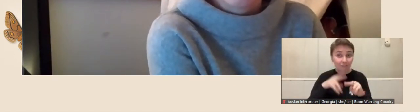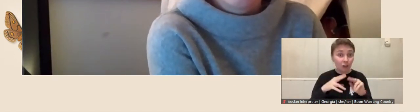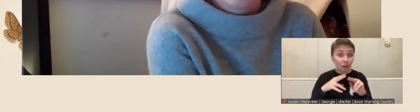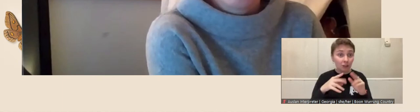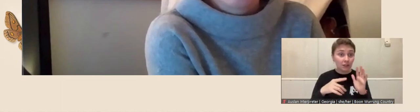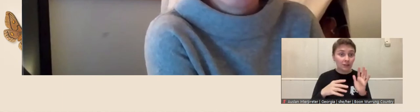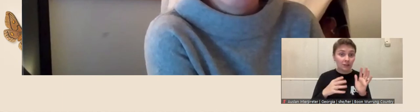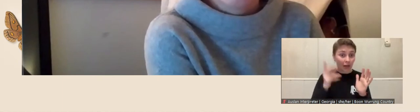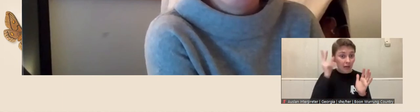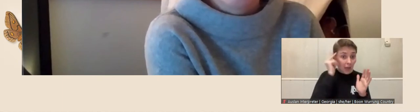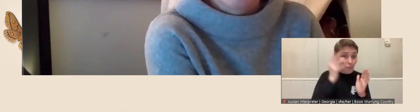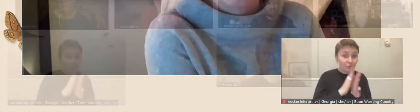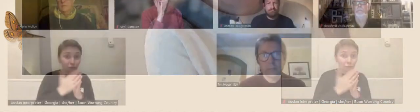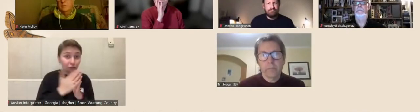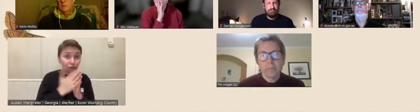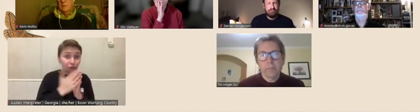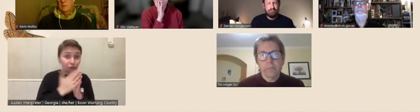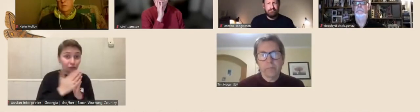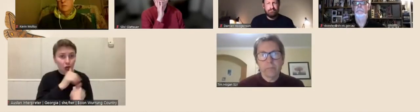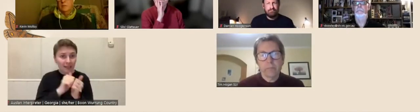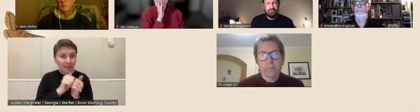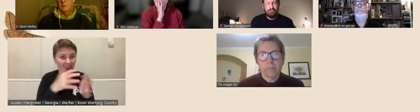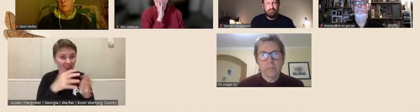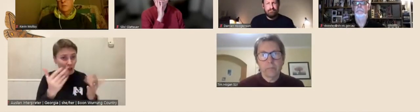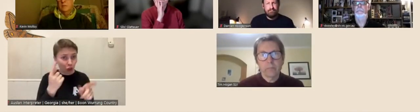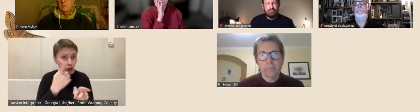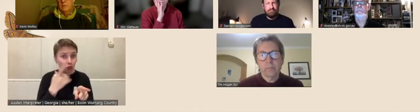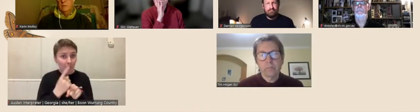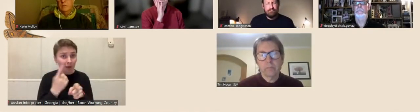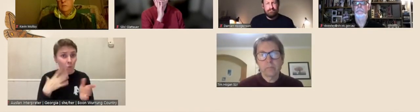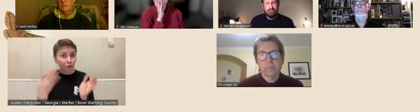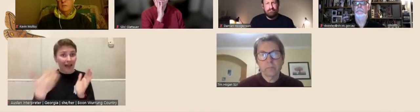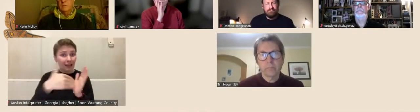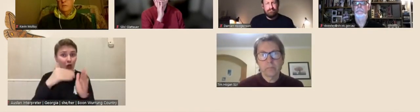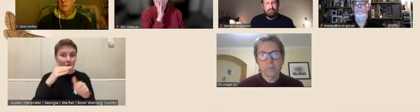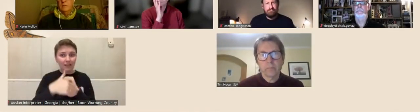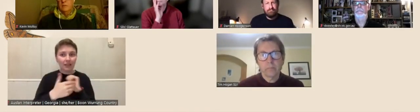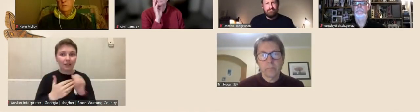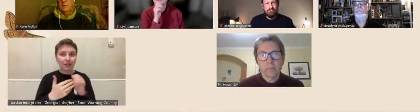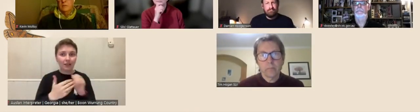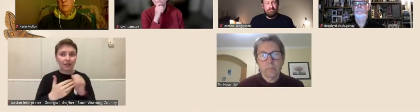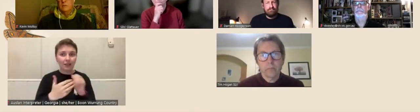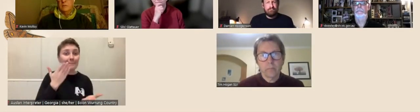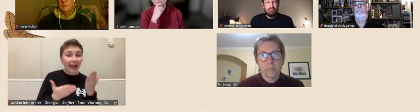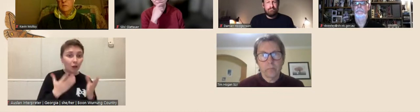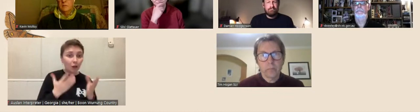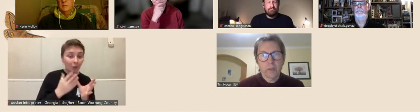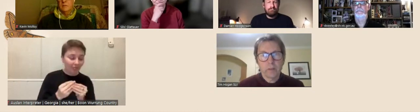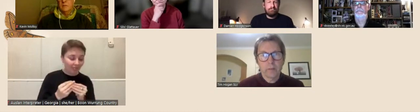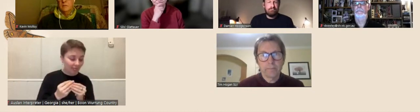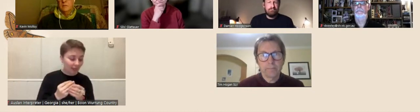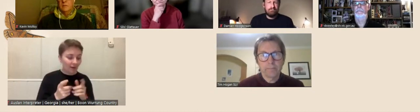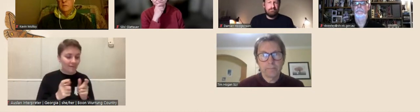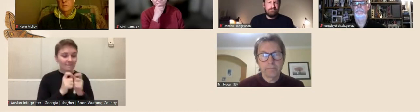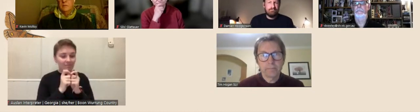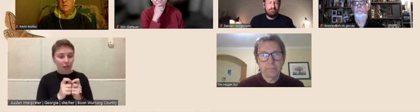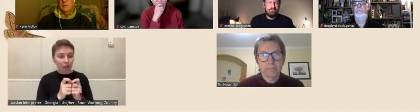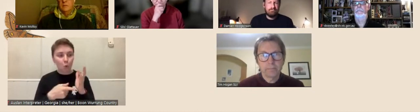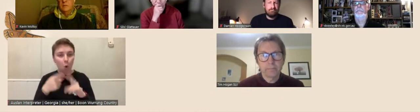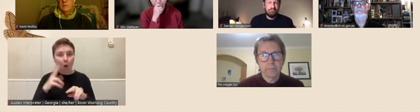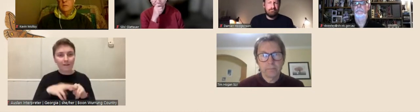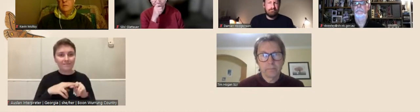any comments you'd like to make around, around that balance between the value of having a, a physical